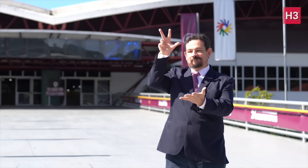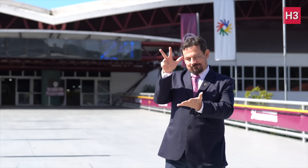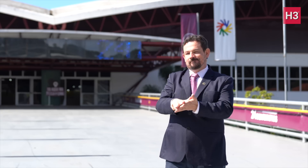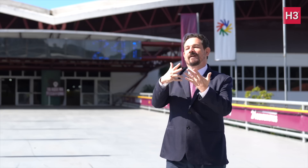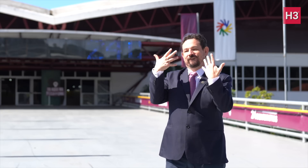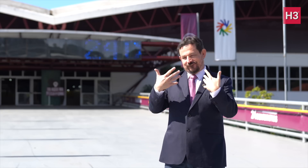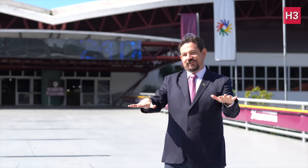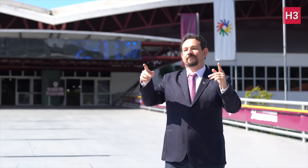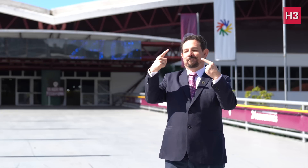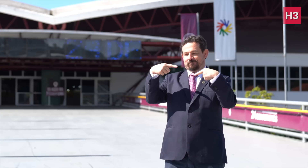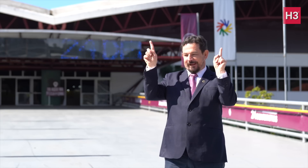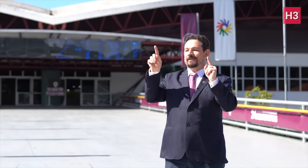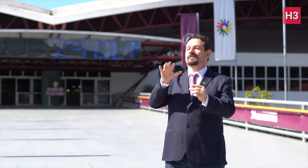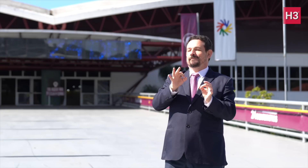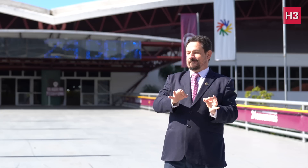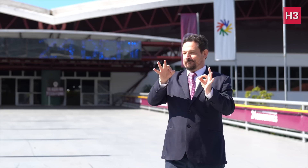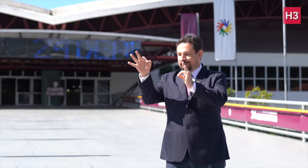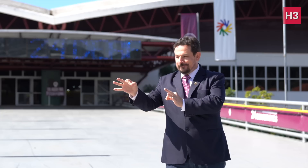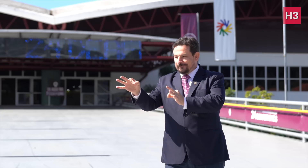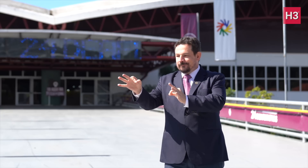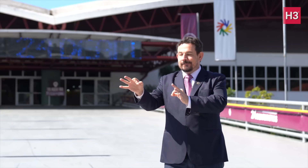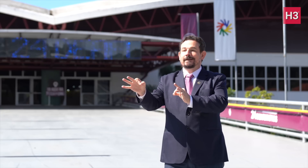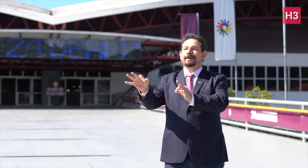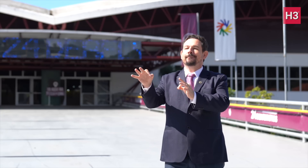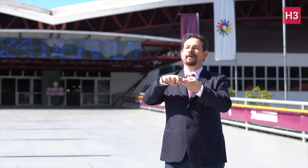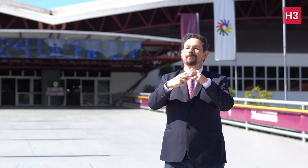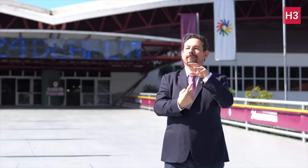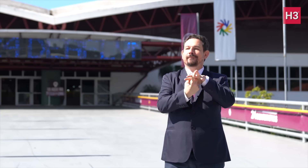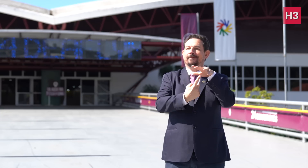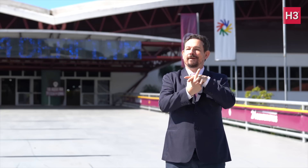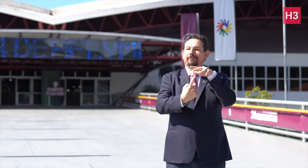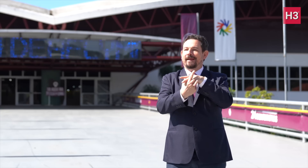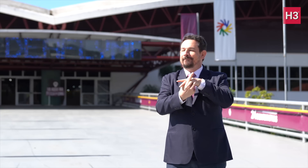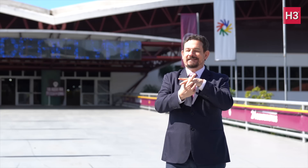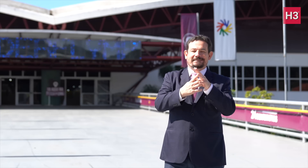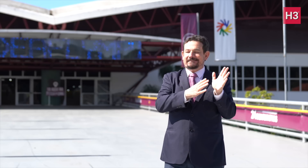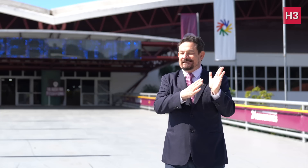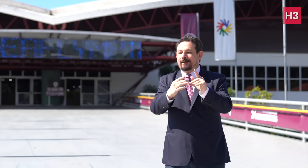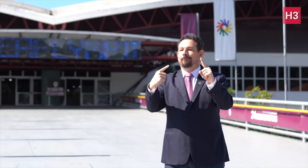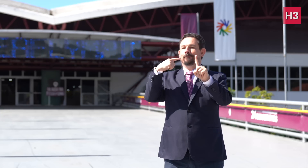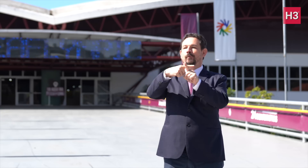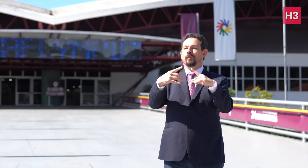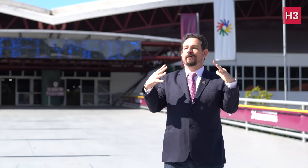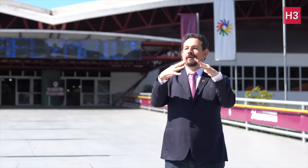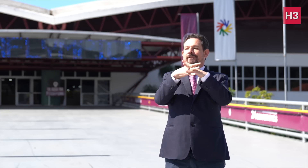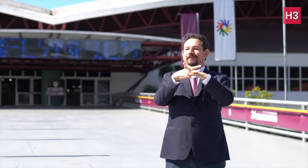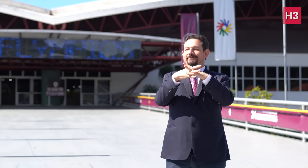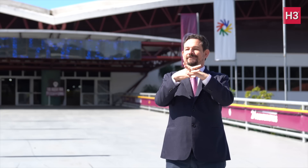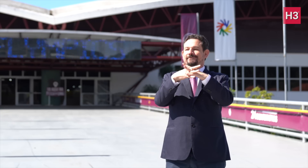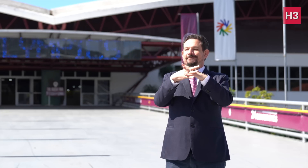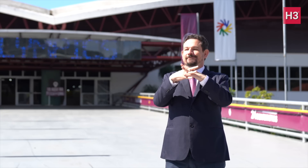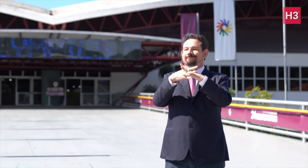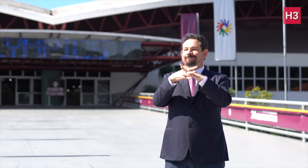We had some issues with planning, and then the war occurred and